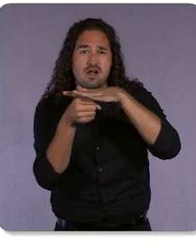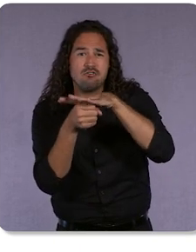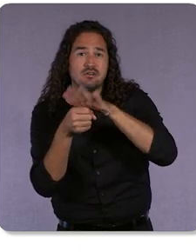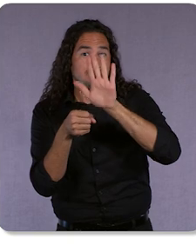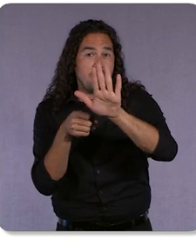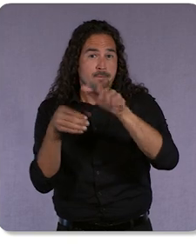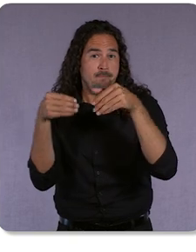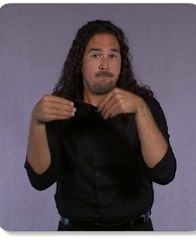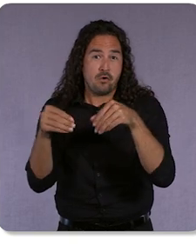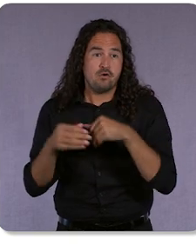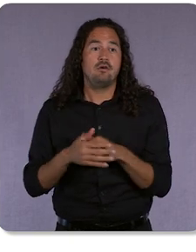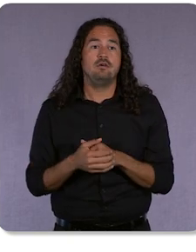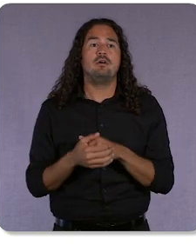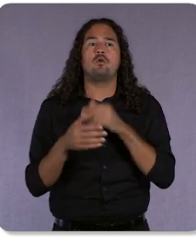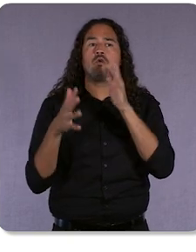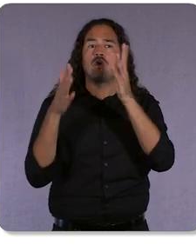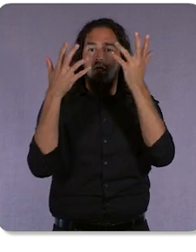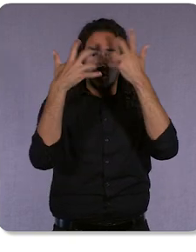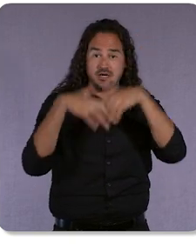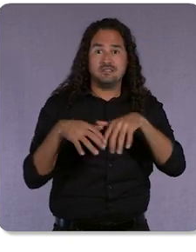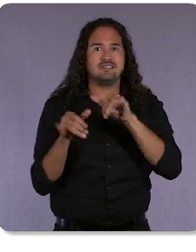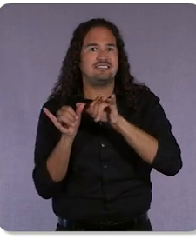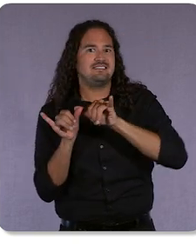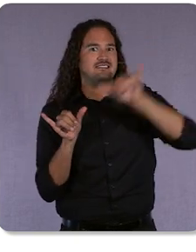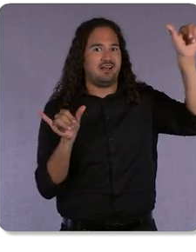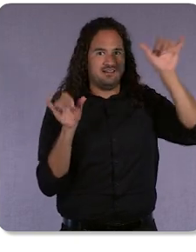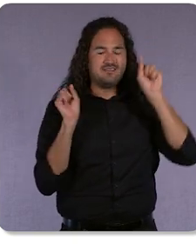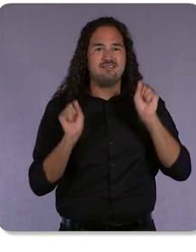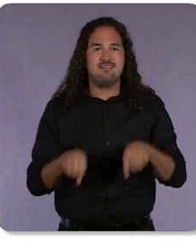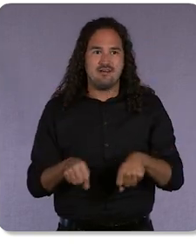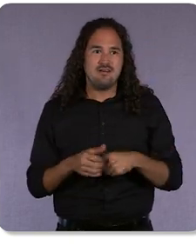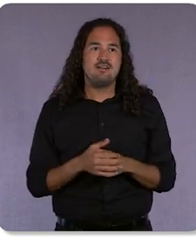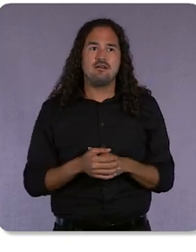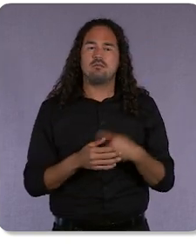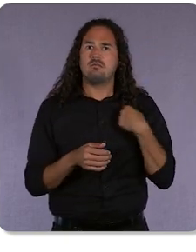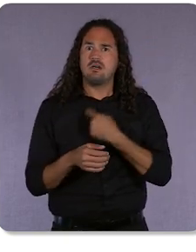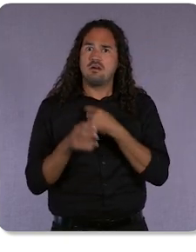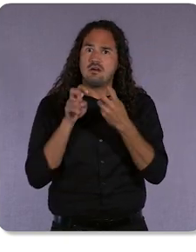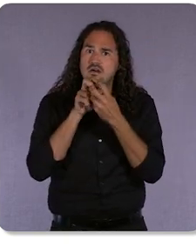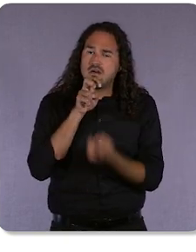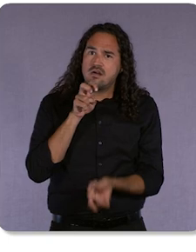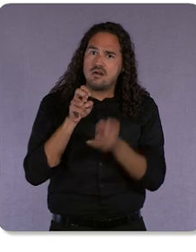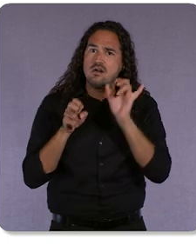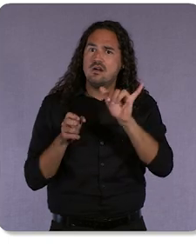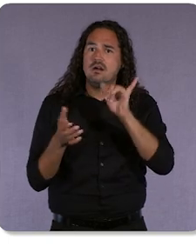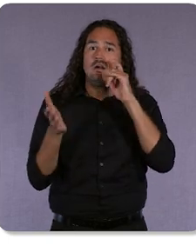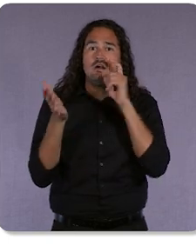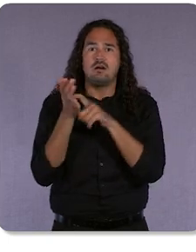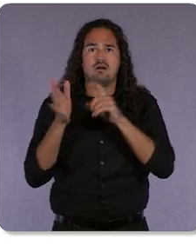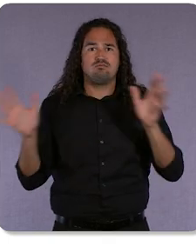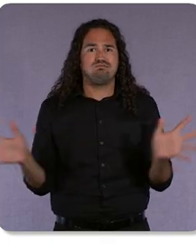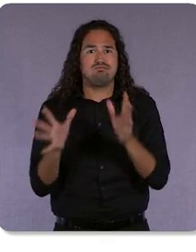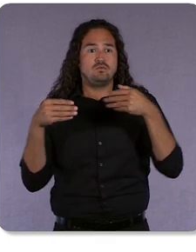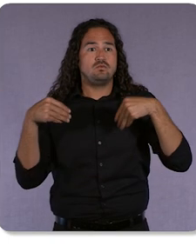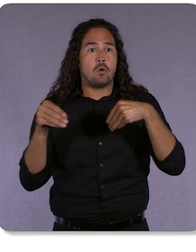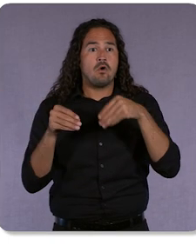And we were really surprised to see how well that drove in-store visits through some of the measurement techniques we were able to use